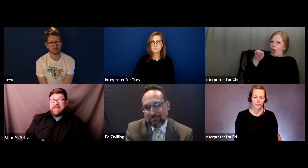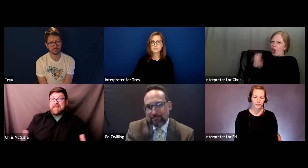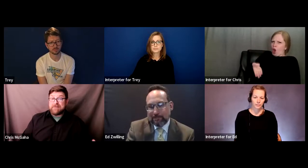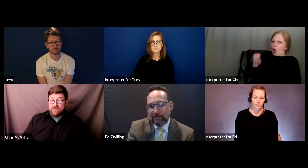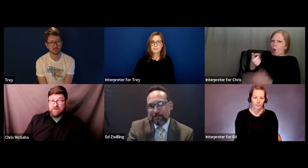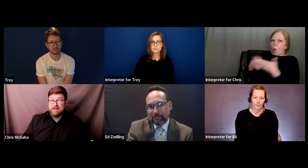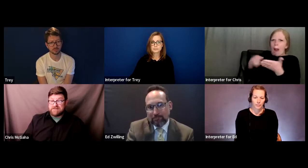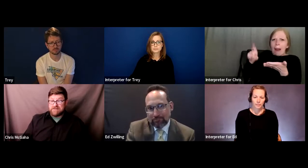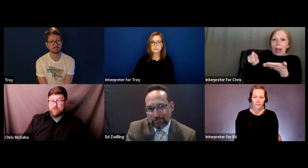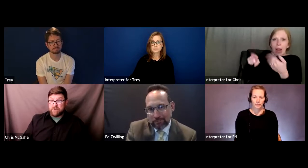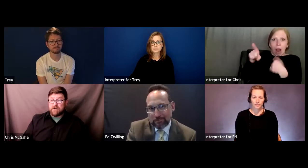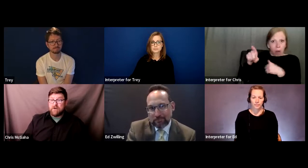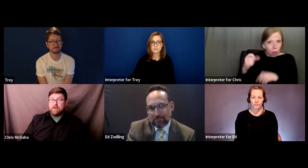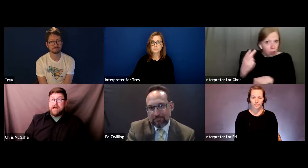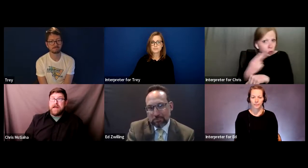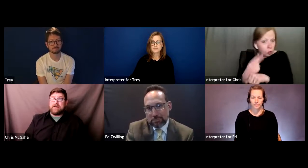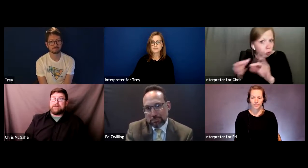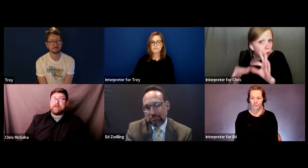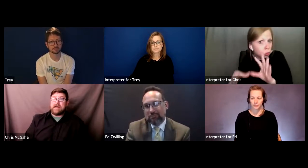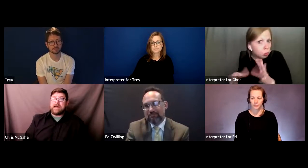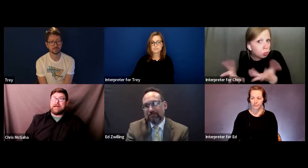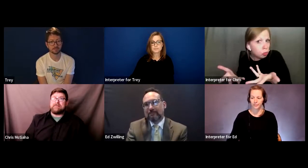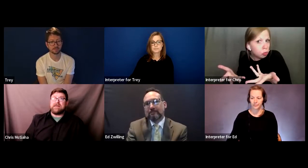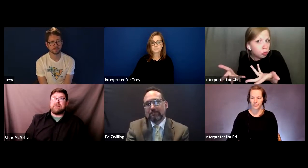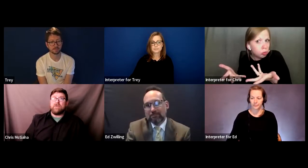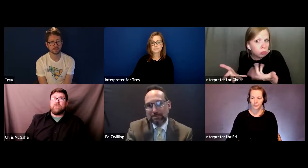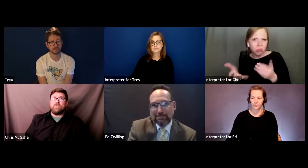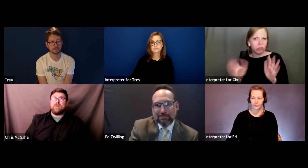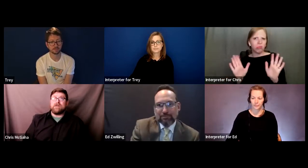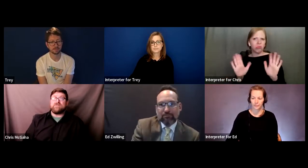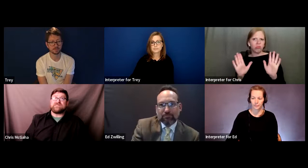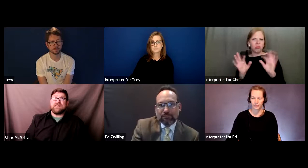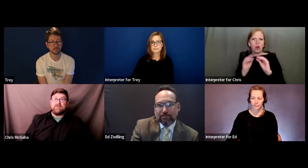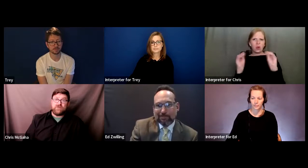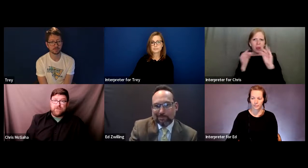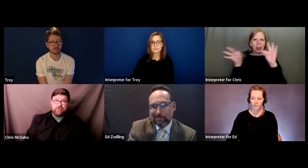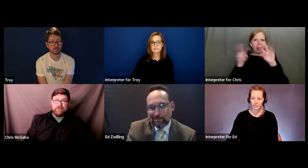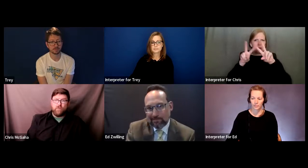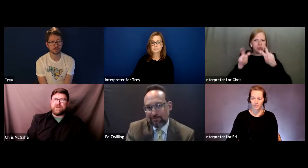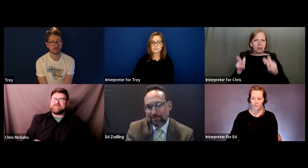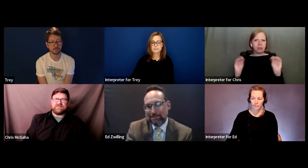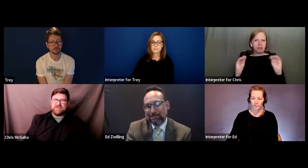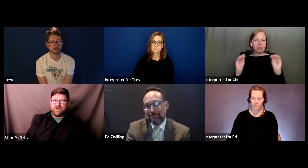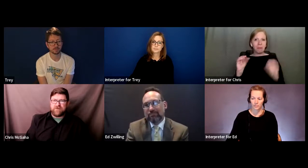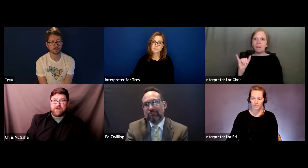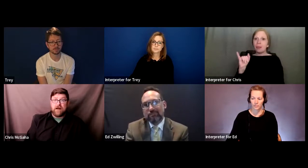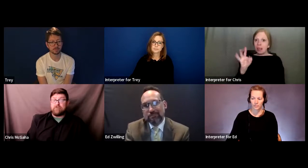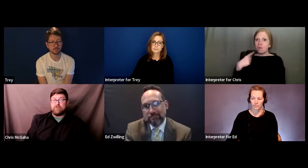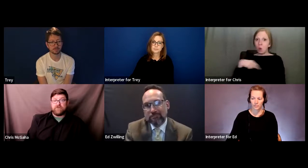they can utilize an interpreter. I think if you go that route, then what assessments are there?